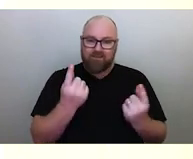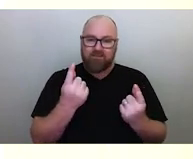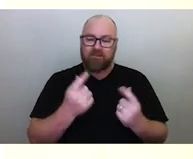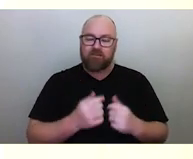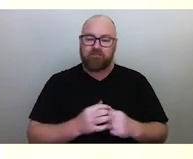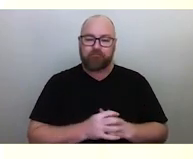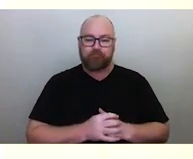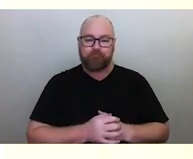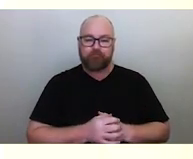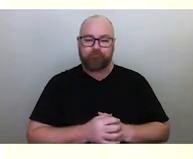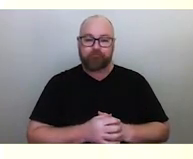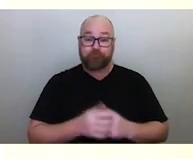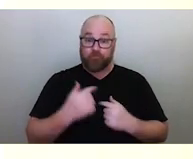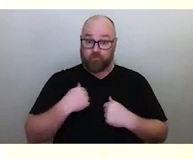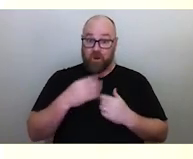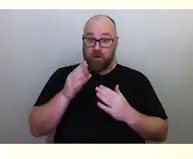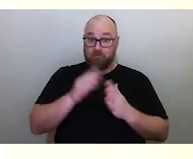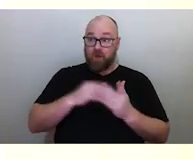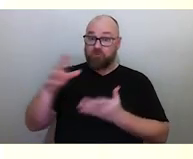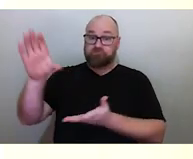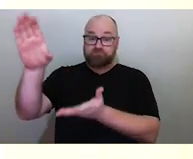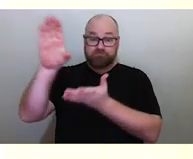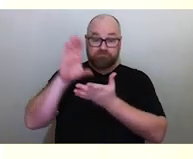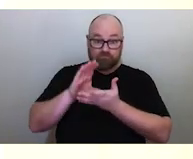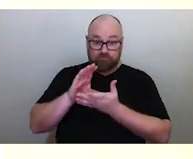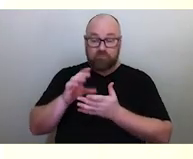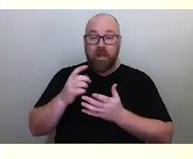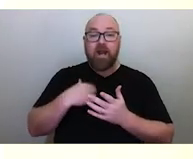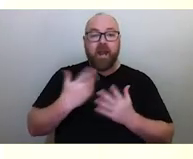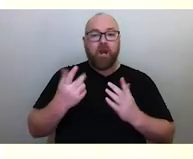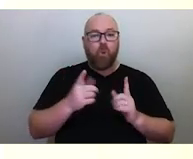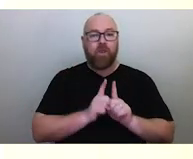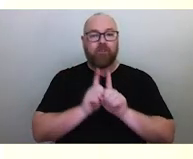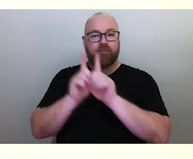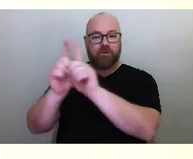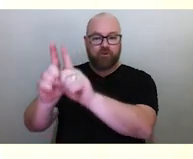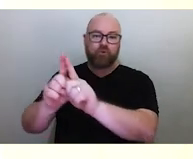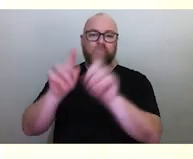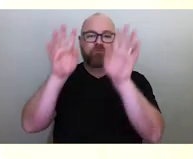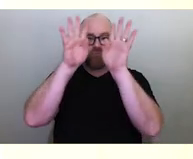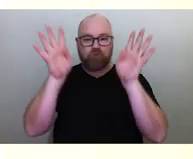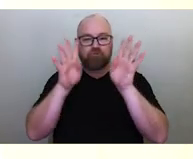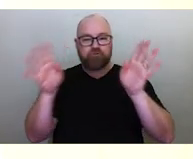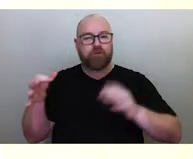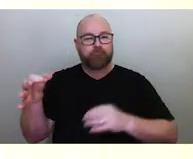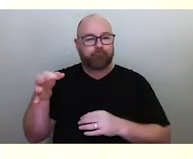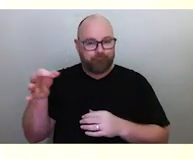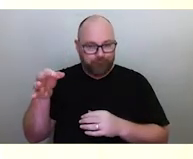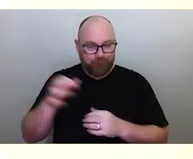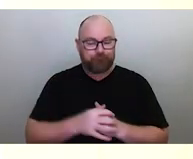We put in for a major grant and he took me to the Torres Strait as a first introduction here on Mer.